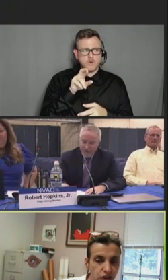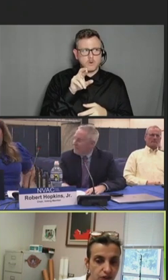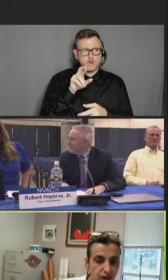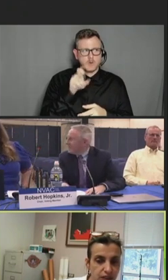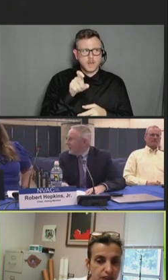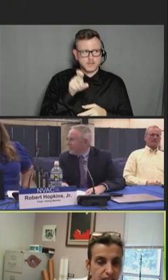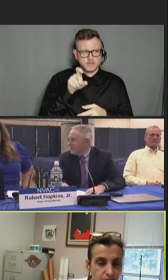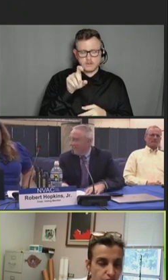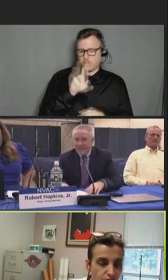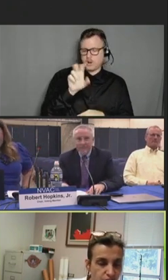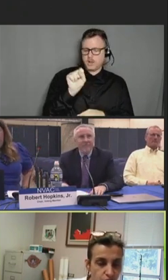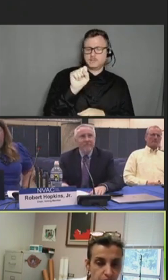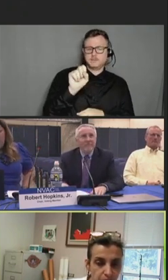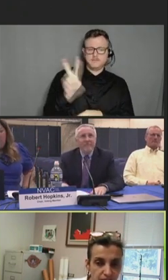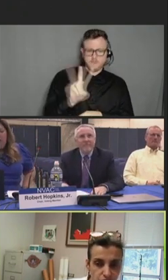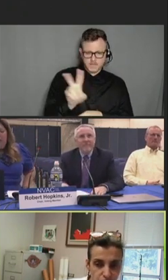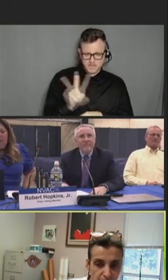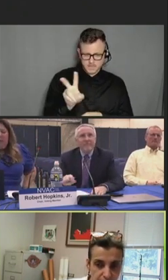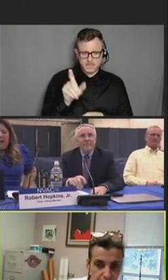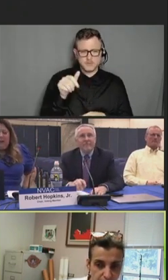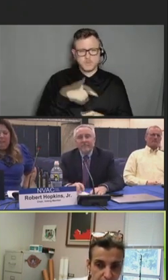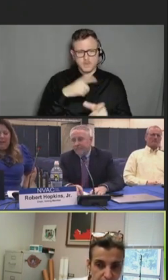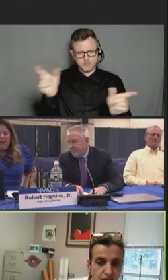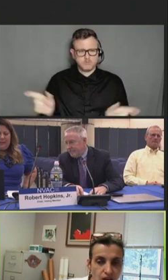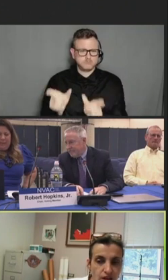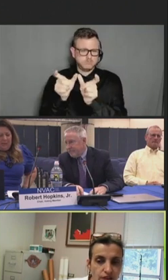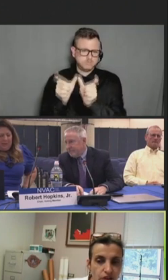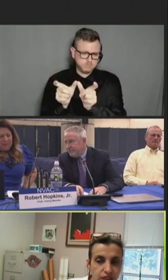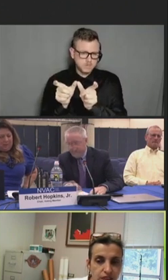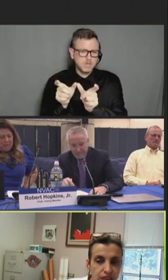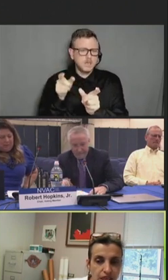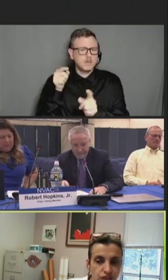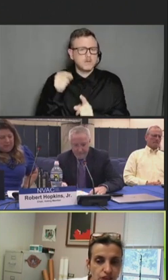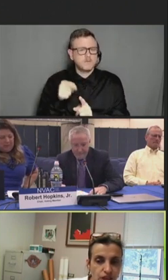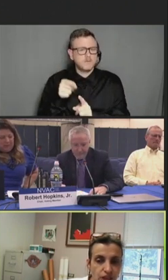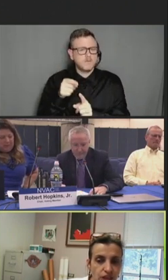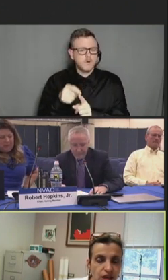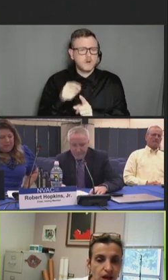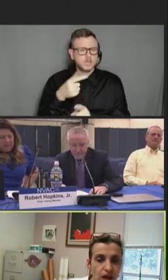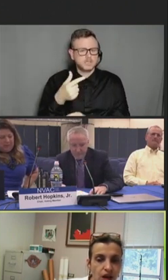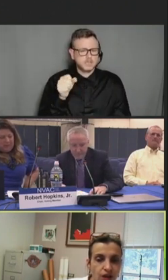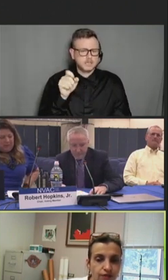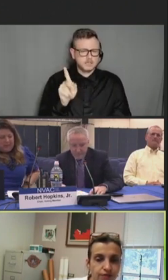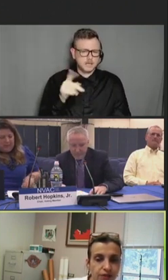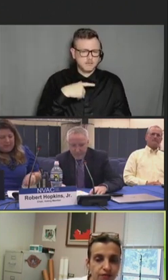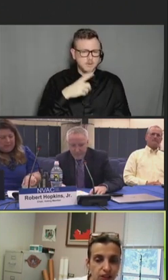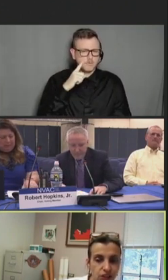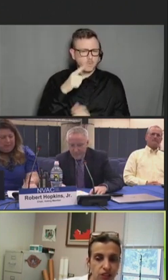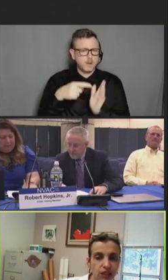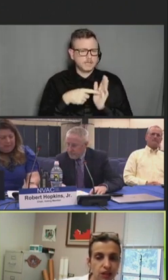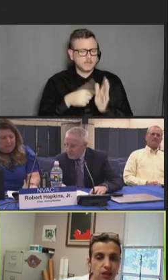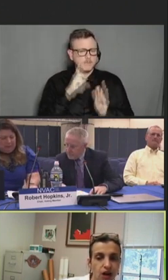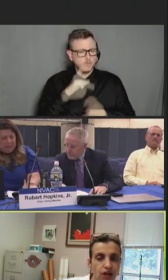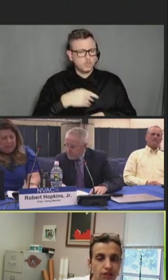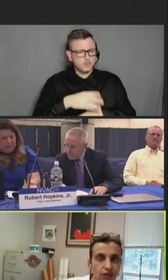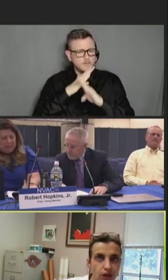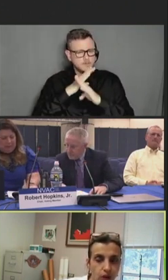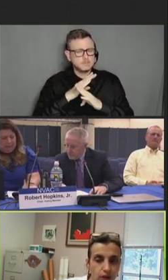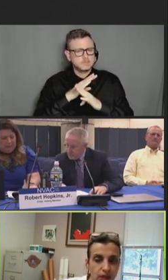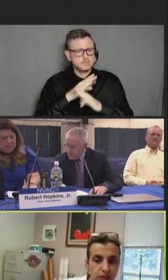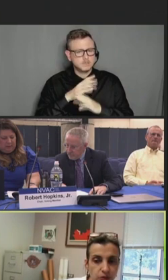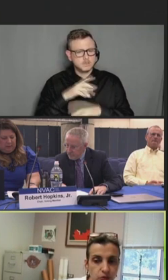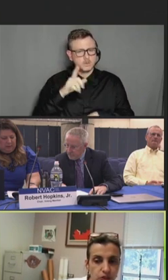adjuvanted as manufactured by GSK for the indication of prevention of lower respiratory